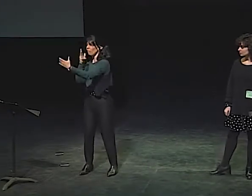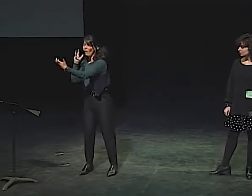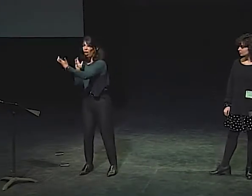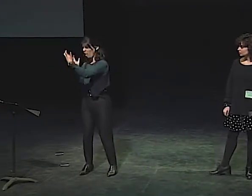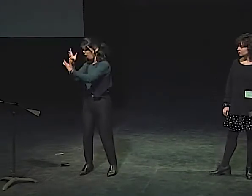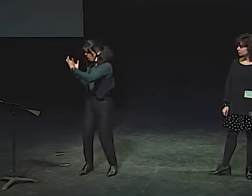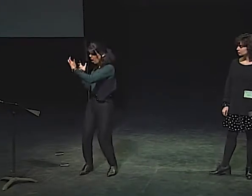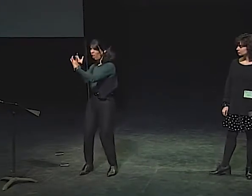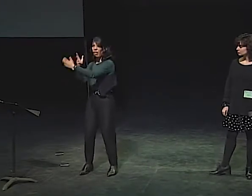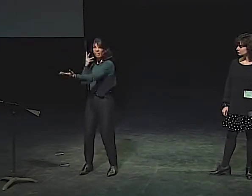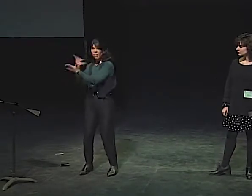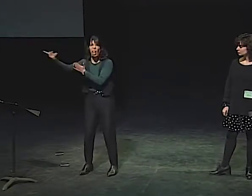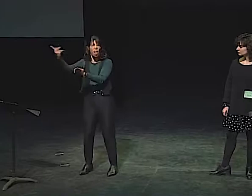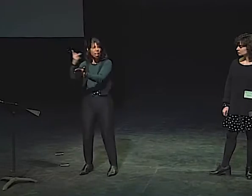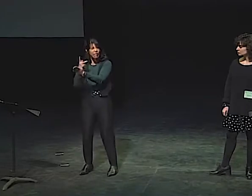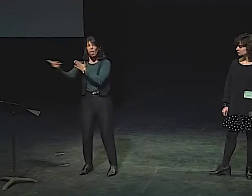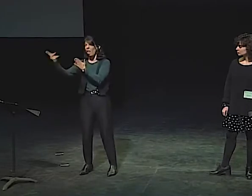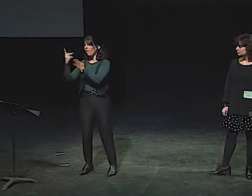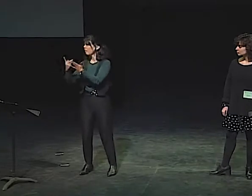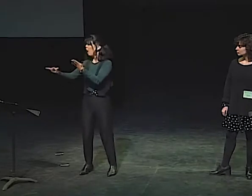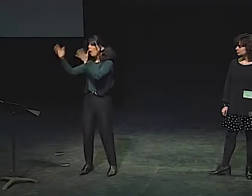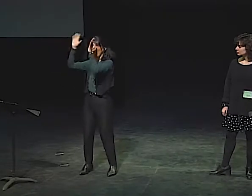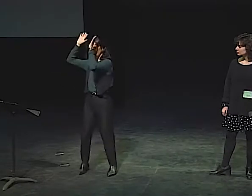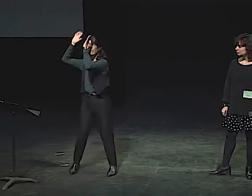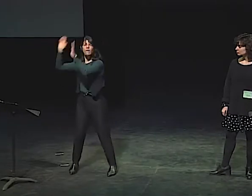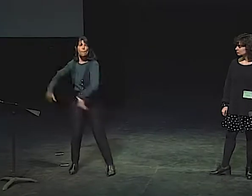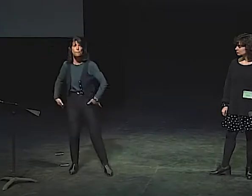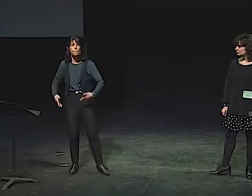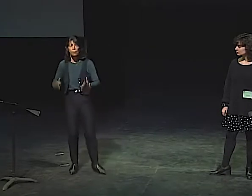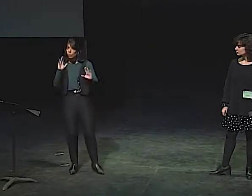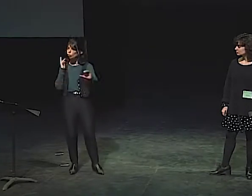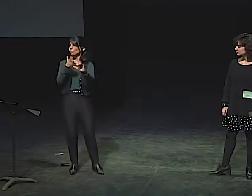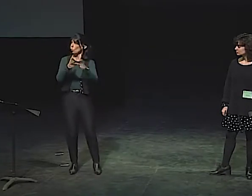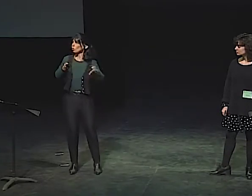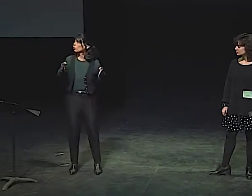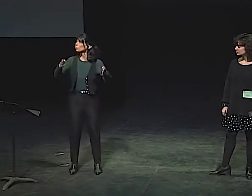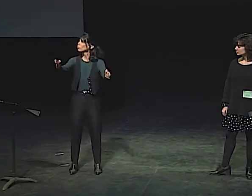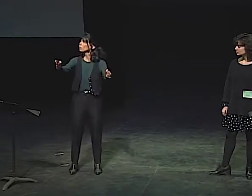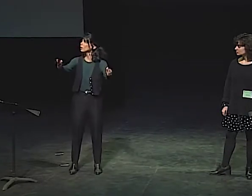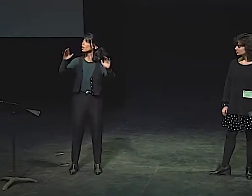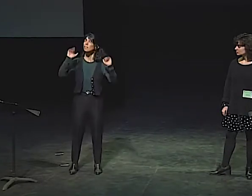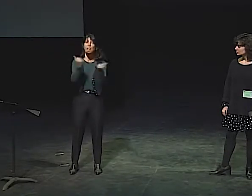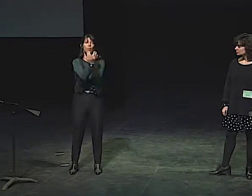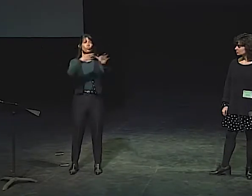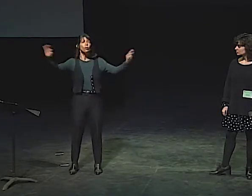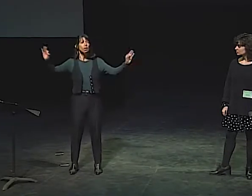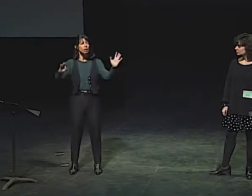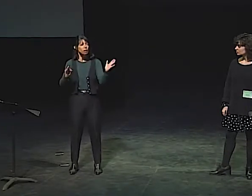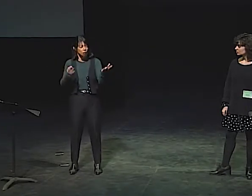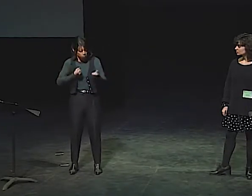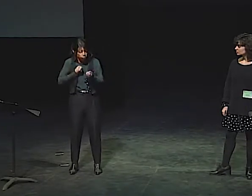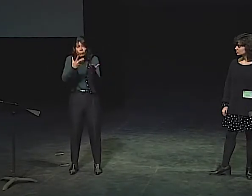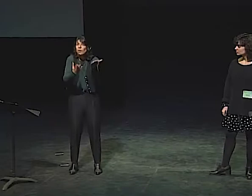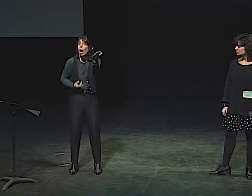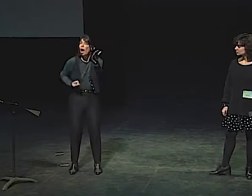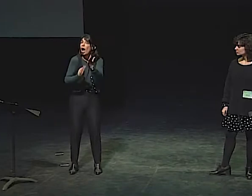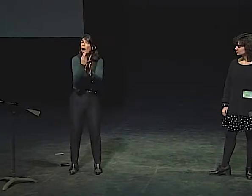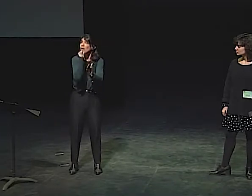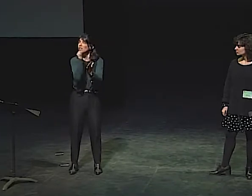AND THEY TRIED AGAIN AND FAILED. THERE WASN'T A MATCH. THEY KEPT FAILING. AND THEY FINALLY JOINED THE STREET SOCIETY.